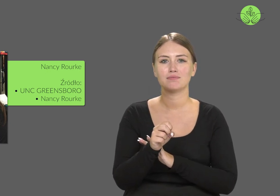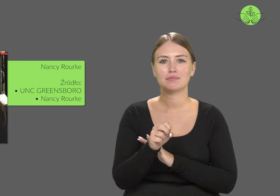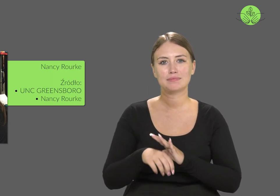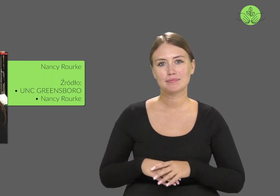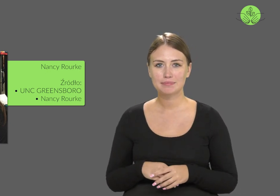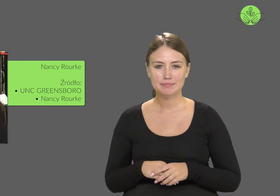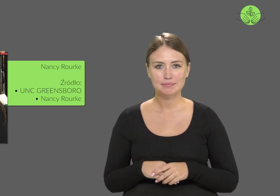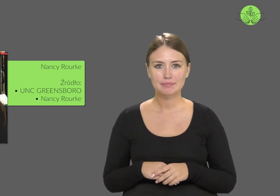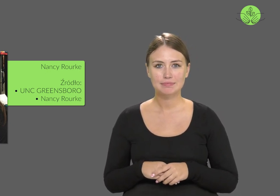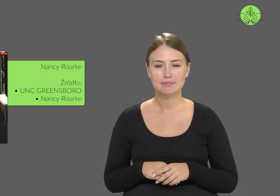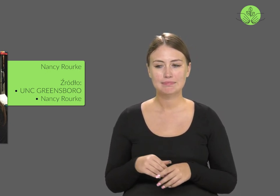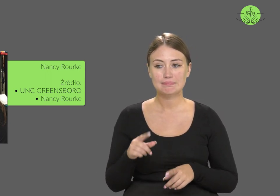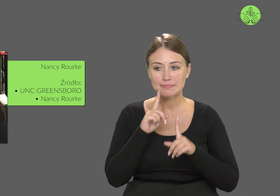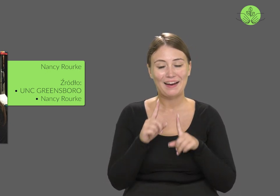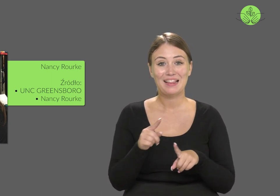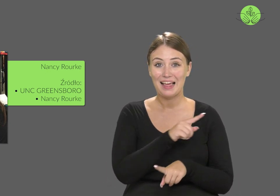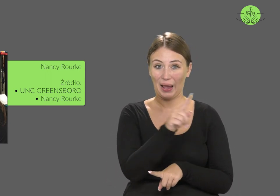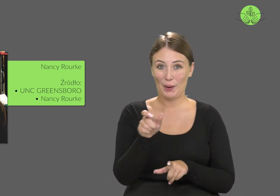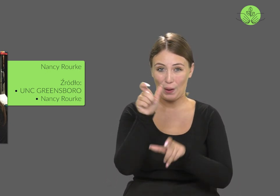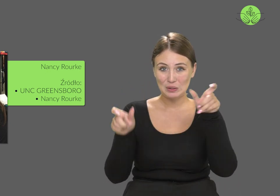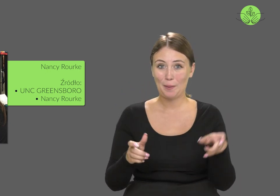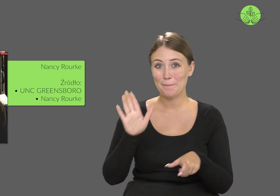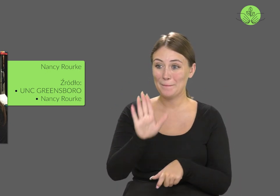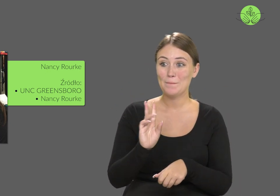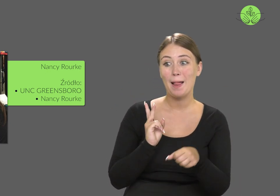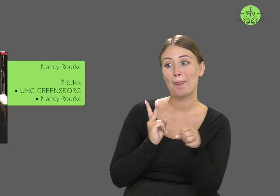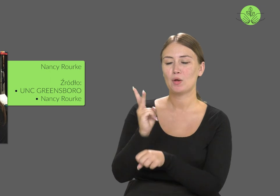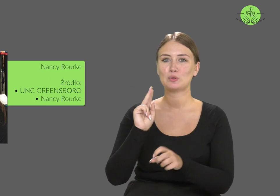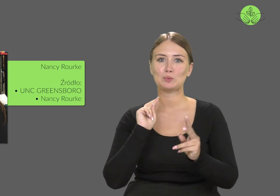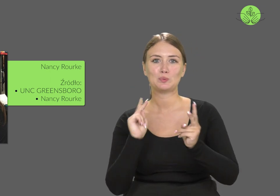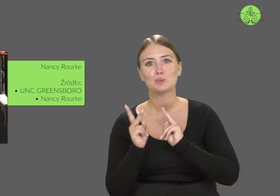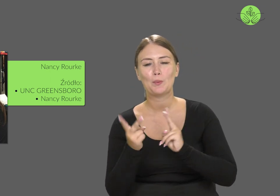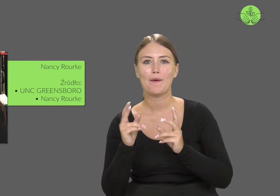who lacked access to interpreters